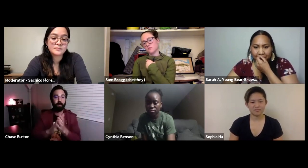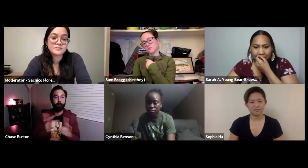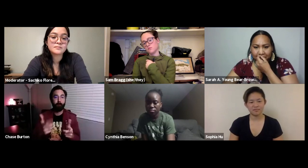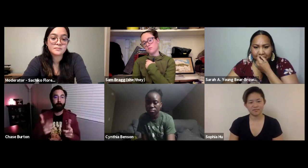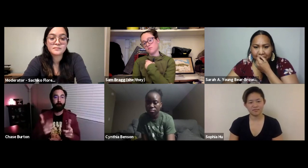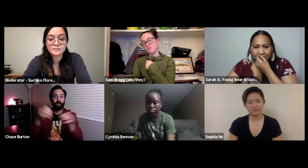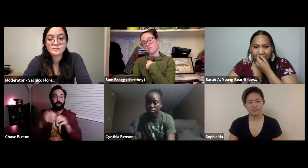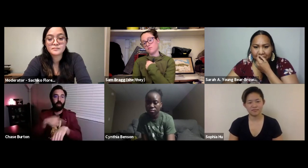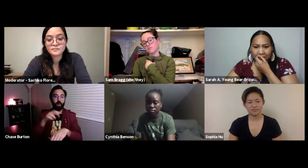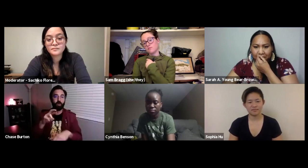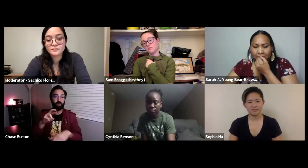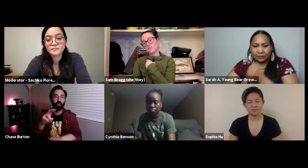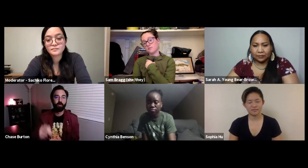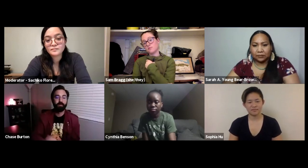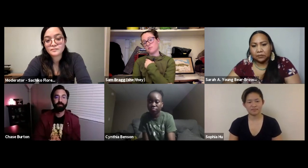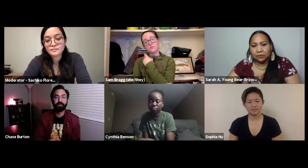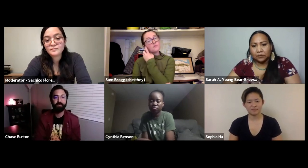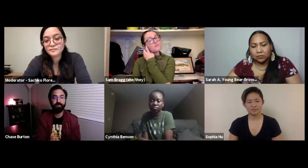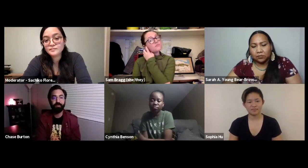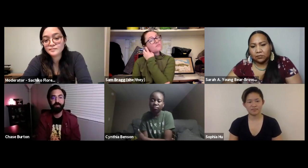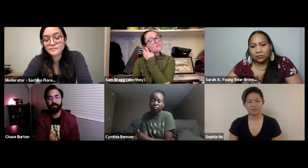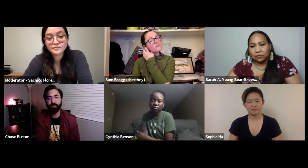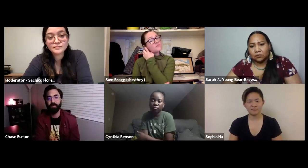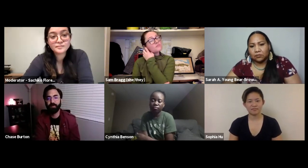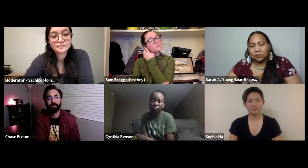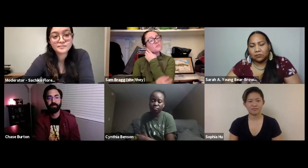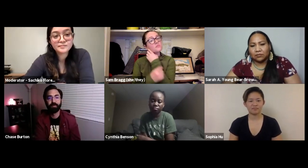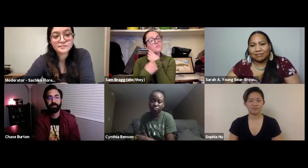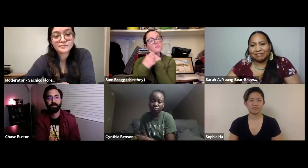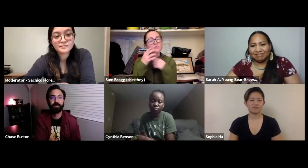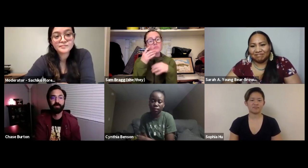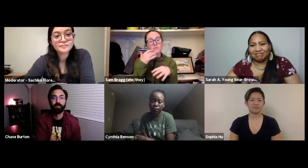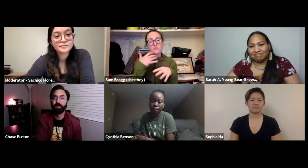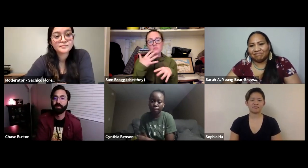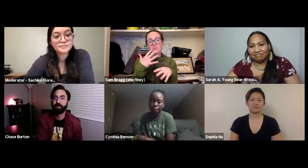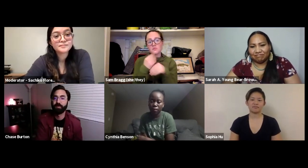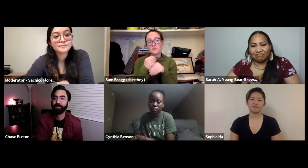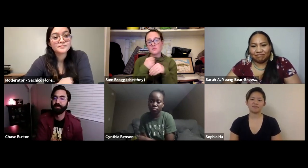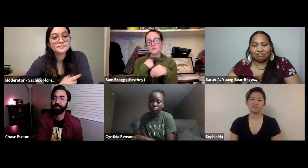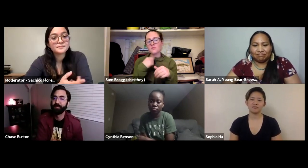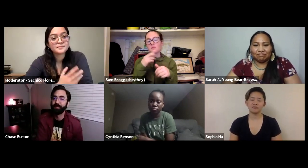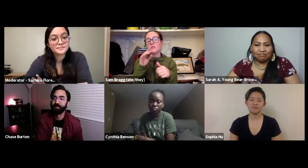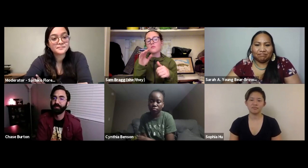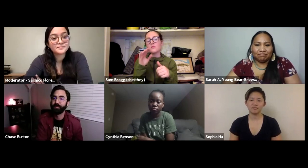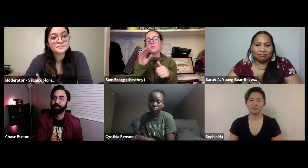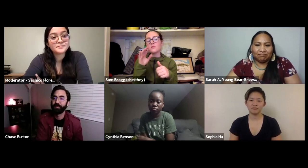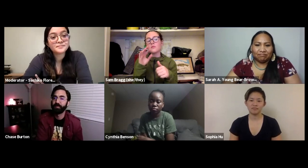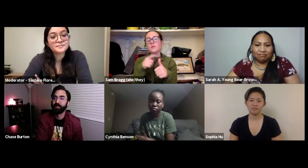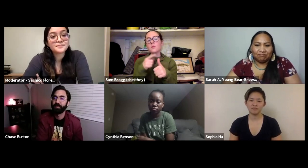just a small video and being able to spread that throughout the world long term.